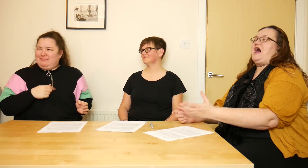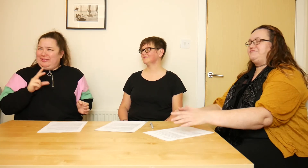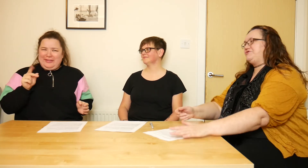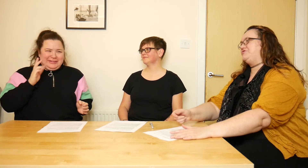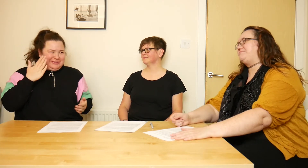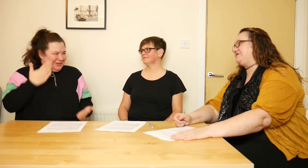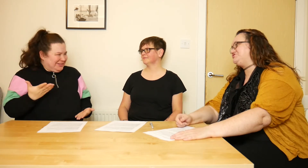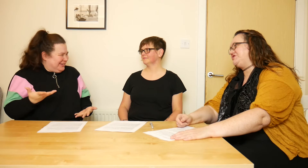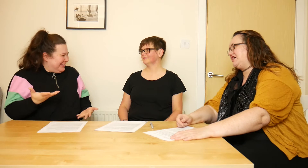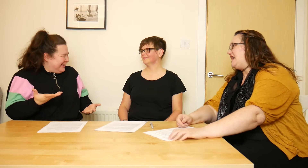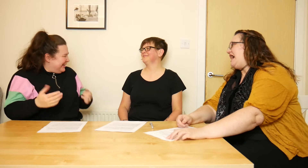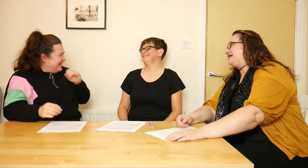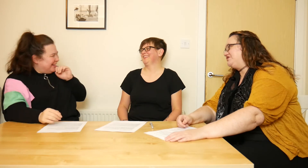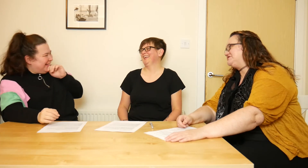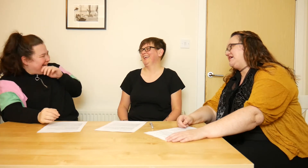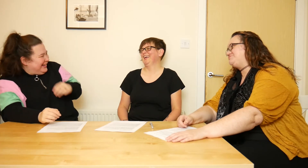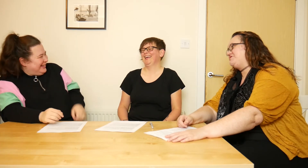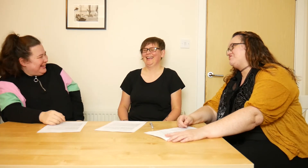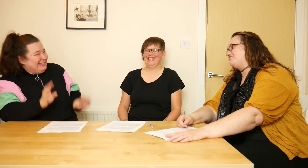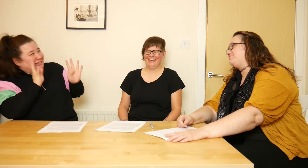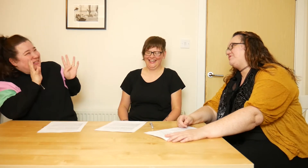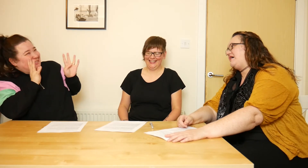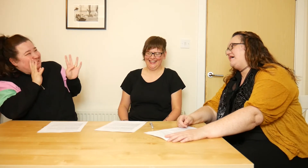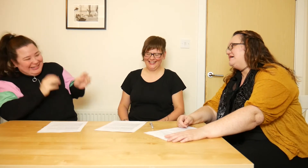'I've been through empathy training, I can understand where you're going with that.'